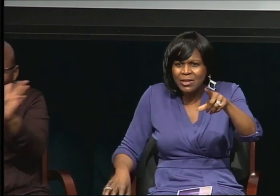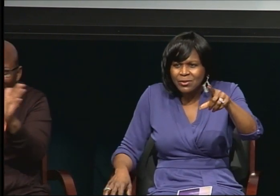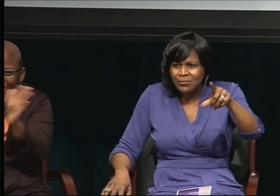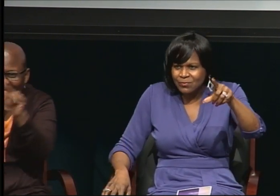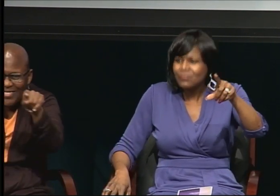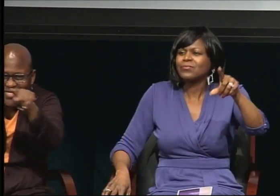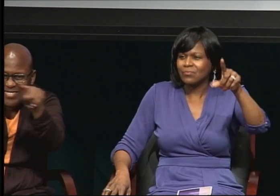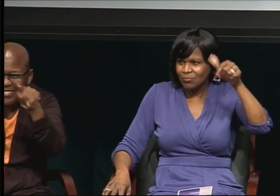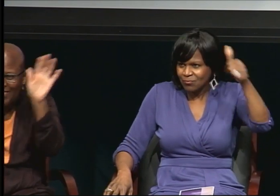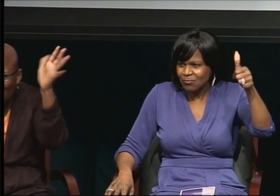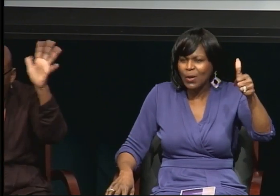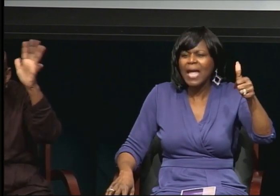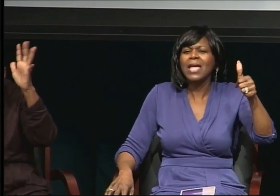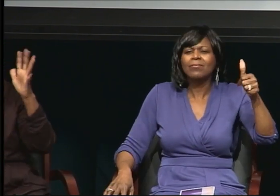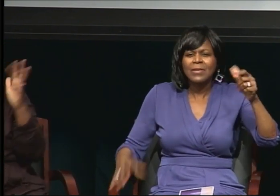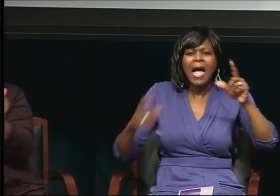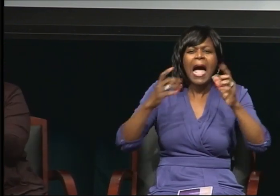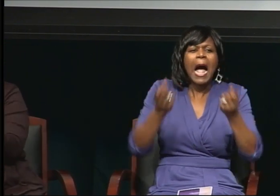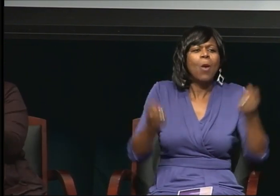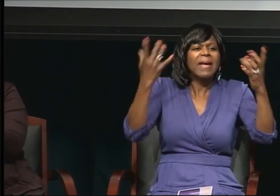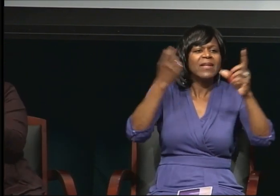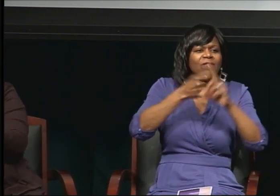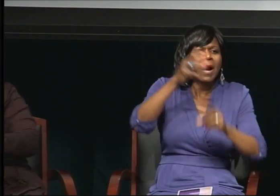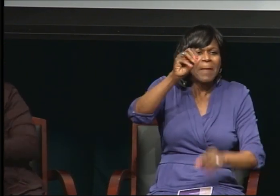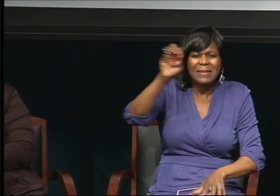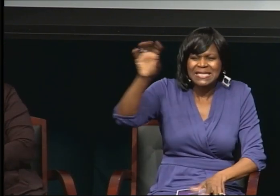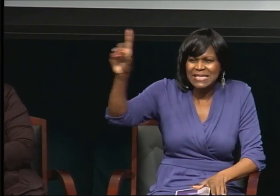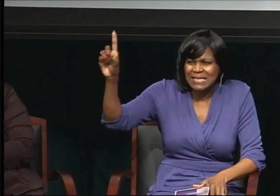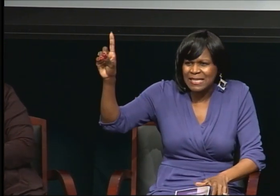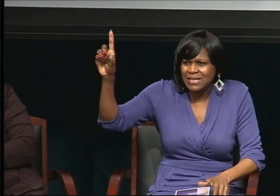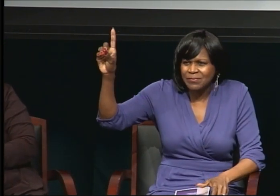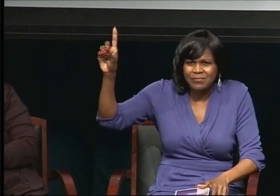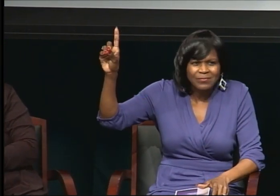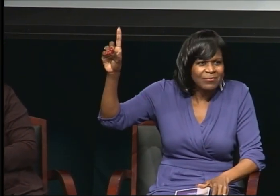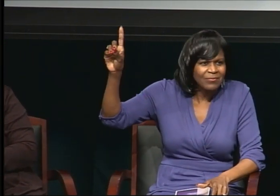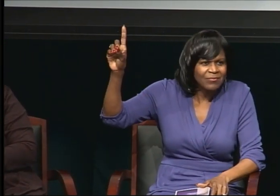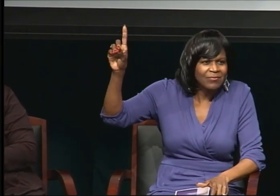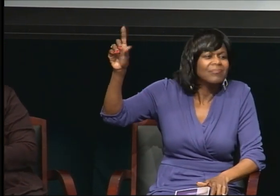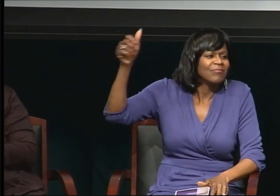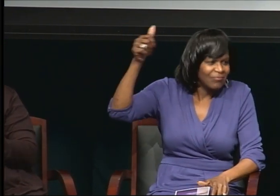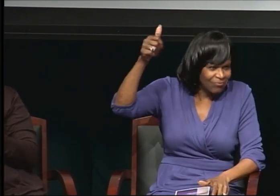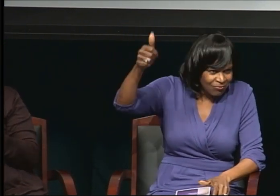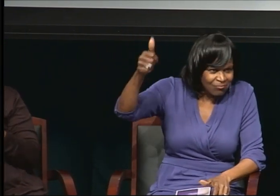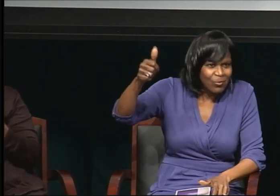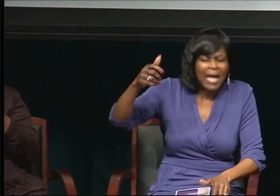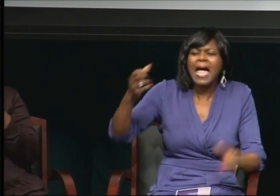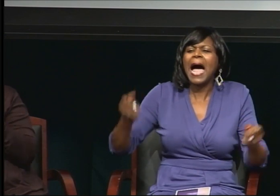Let me see. How many from Gallaudet? Where are you?